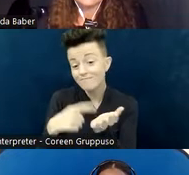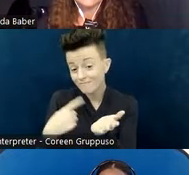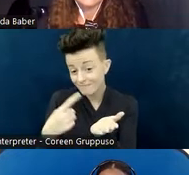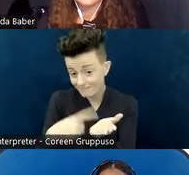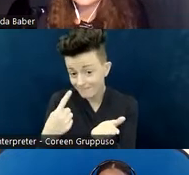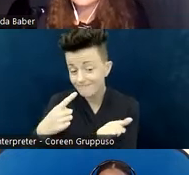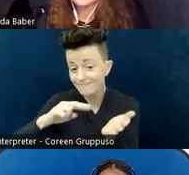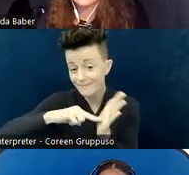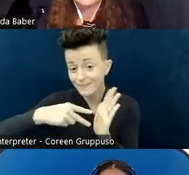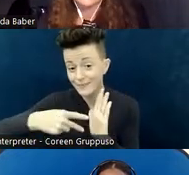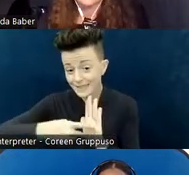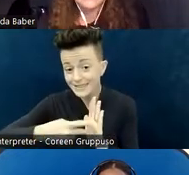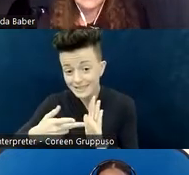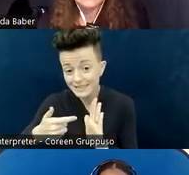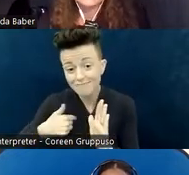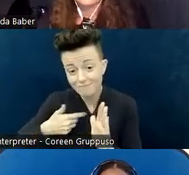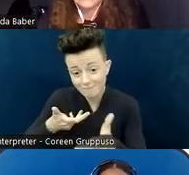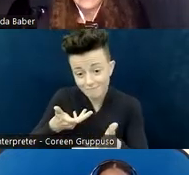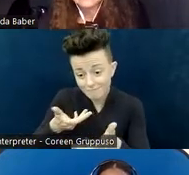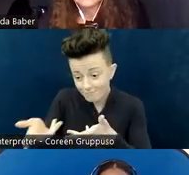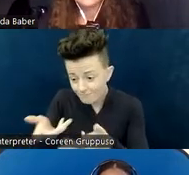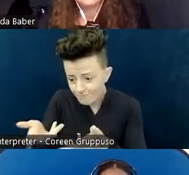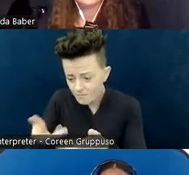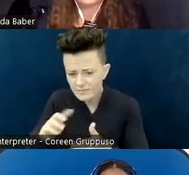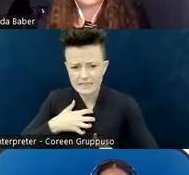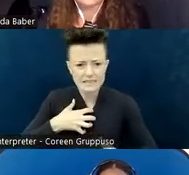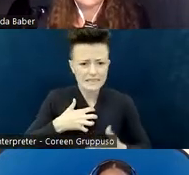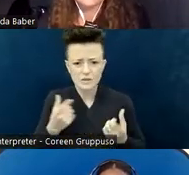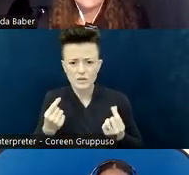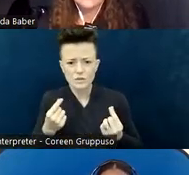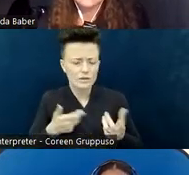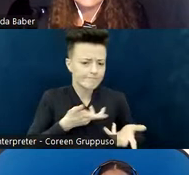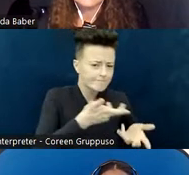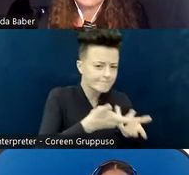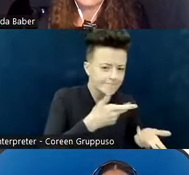talking to a therapist or a pastor or a coach.